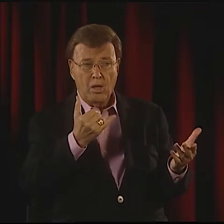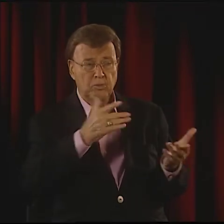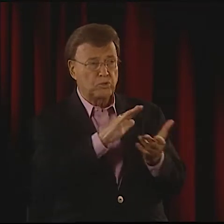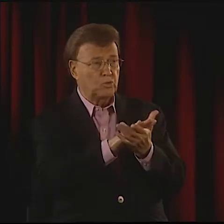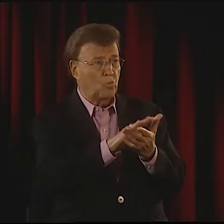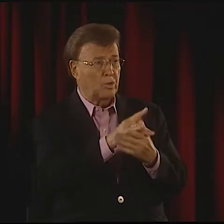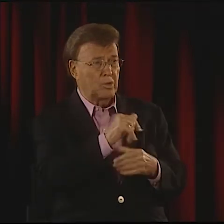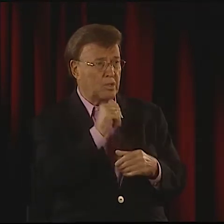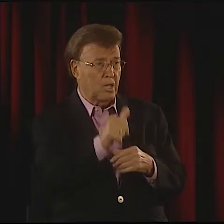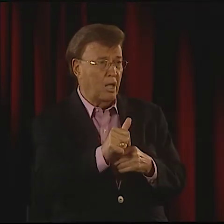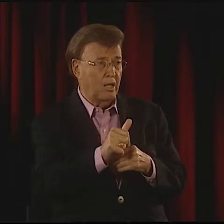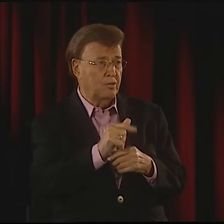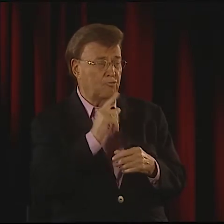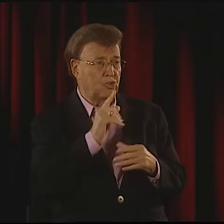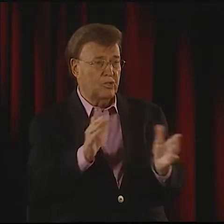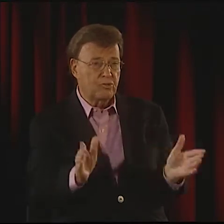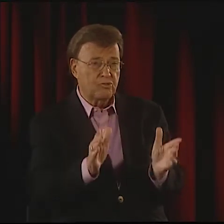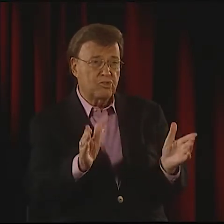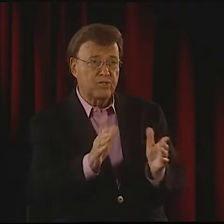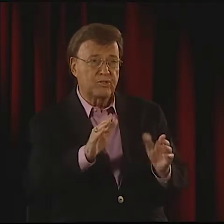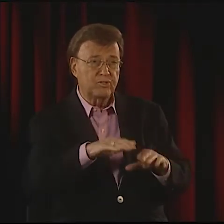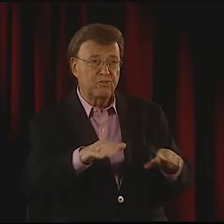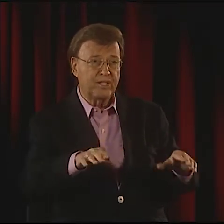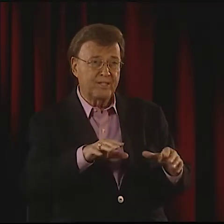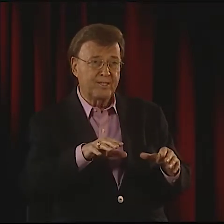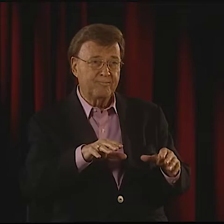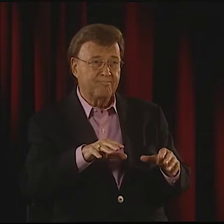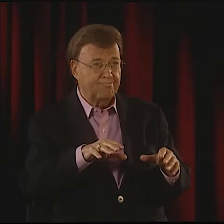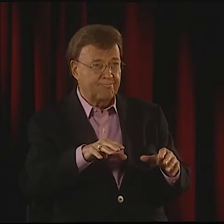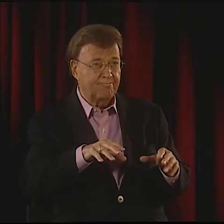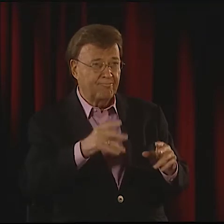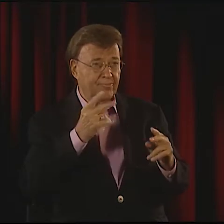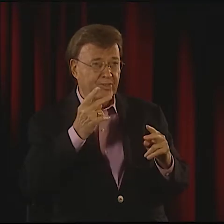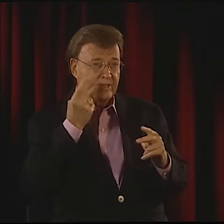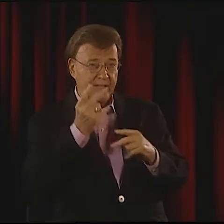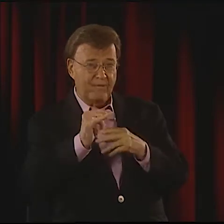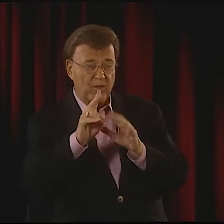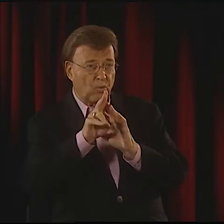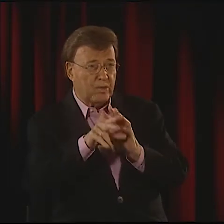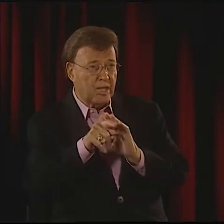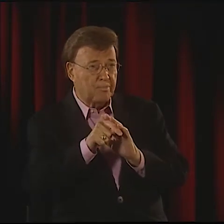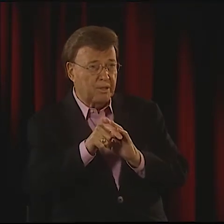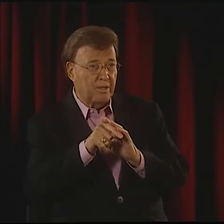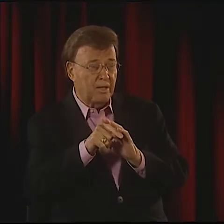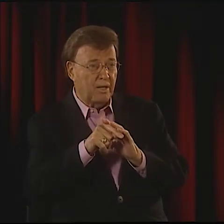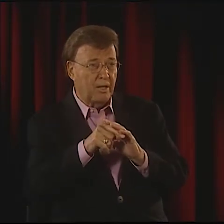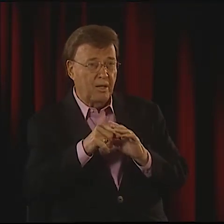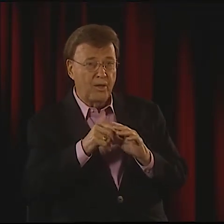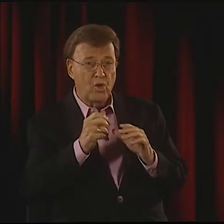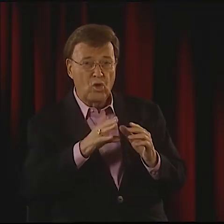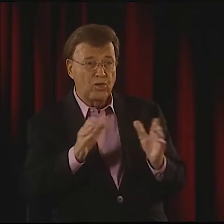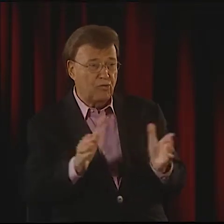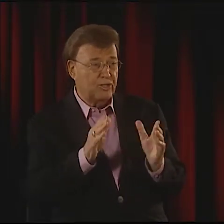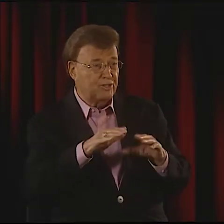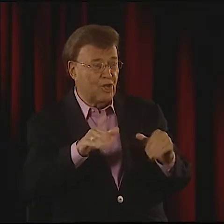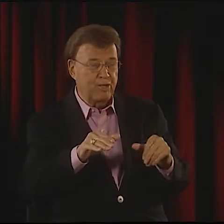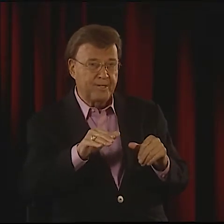EVERYTHING HAS COME TO A GRINDING HALT, AND MY QUESTION IS, WHY? I THINK SCHOOLS ARE NOT REALLY ENCOURAGING CHILDREN